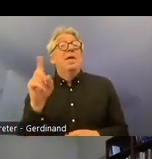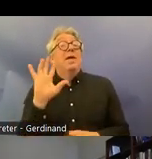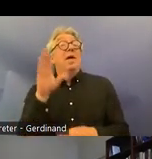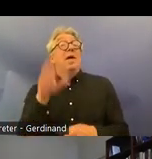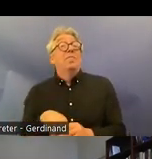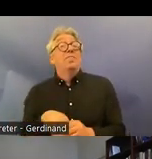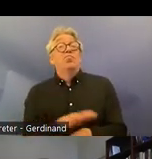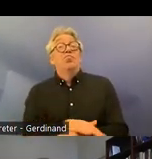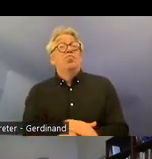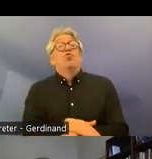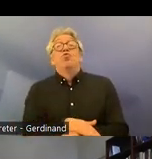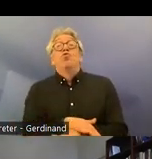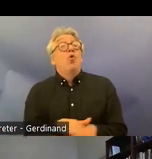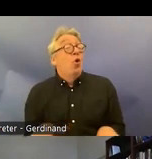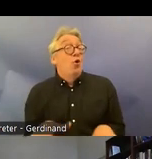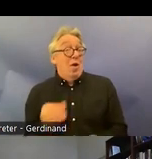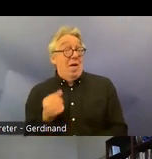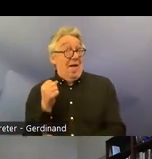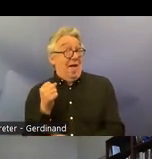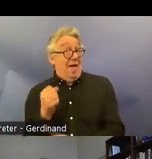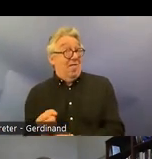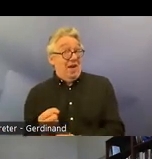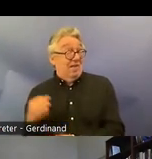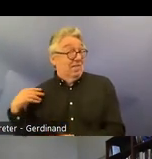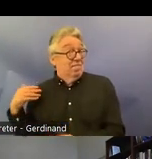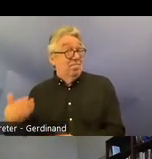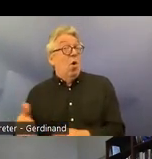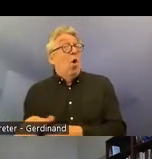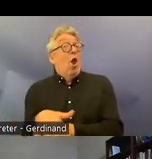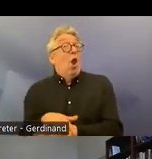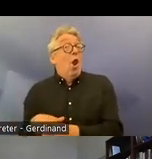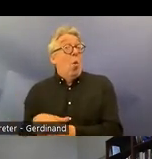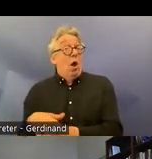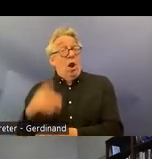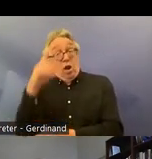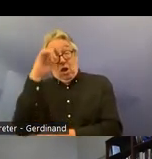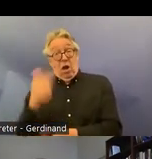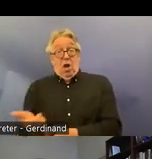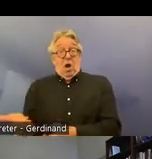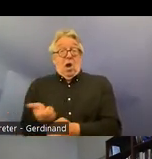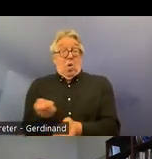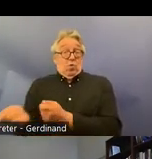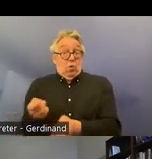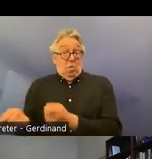affect Uh current Norwegian local autonomy to particular degree mainly